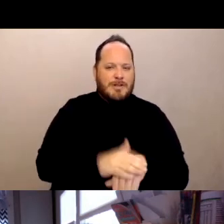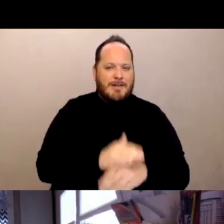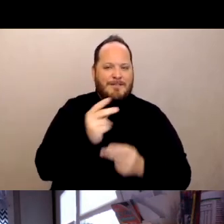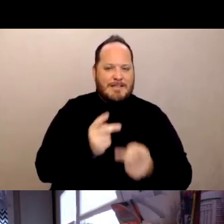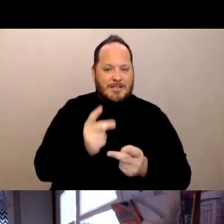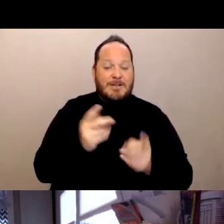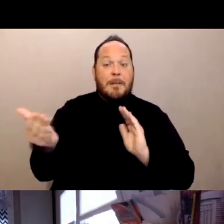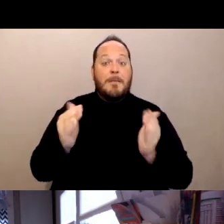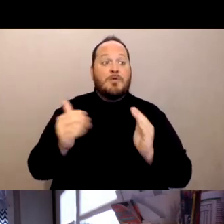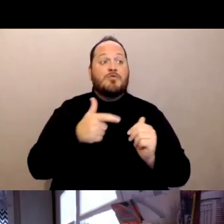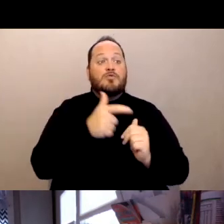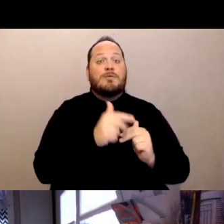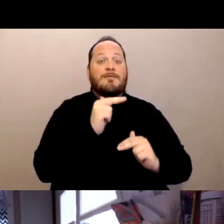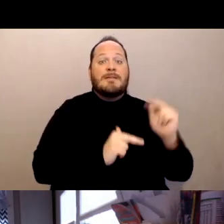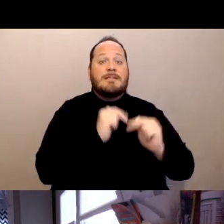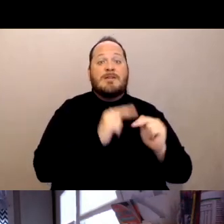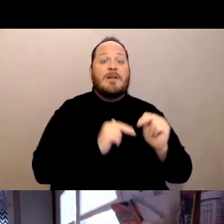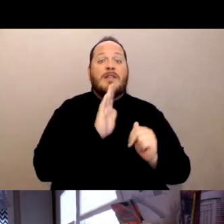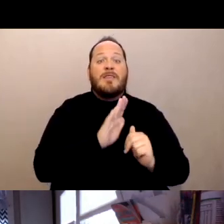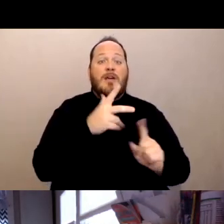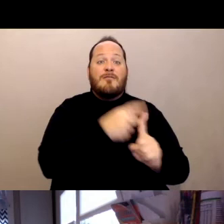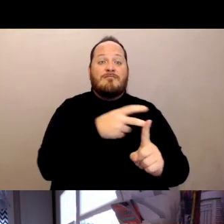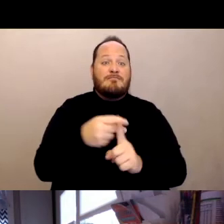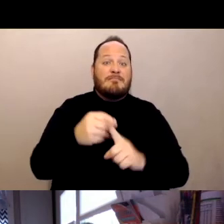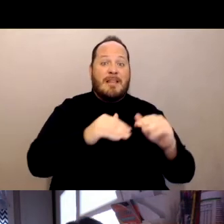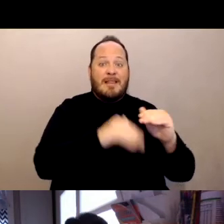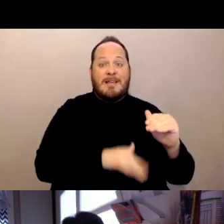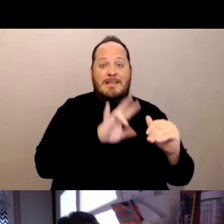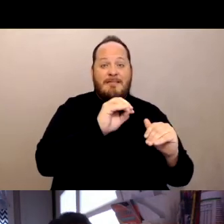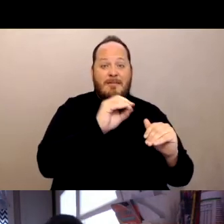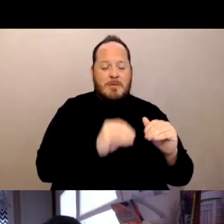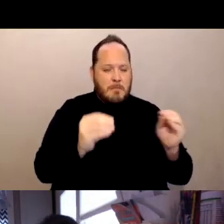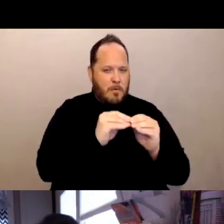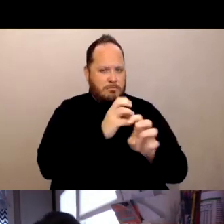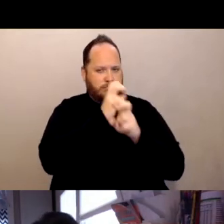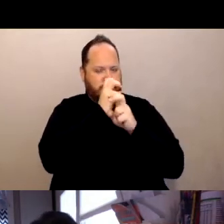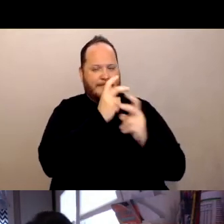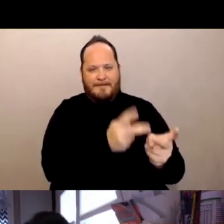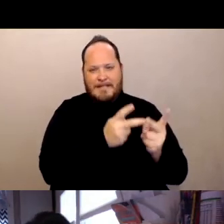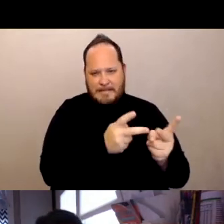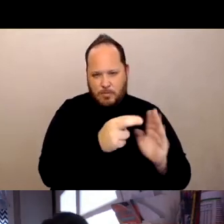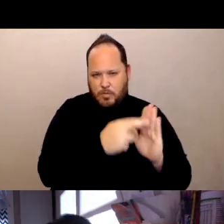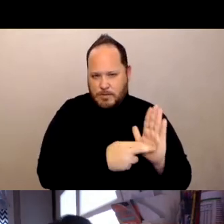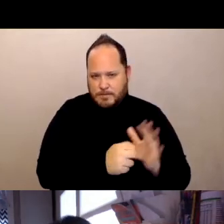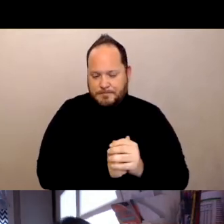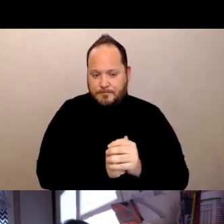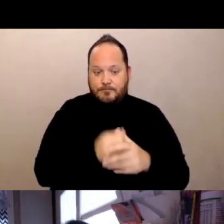with a resident vaccination rate of less than 70%. The problem is the public has no way of identifying